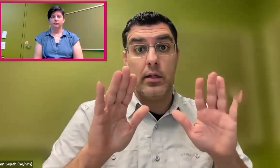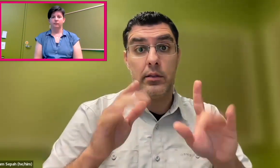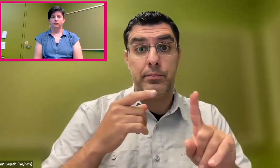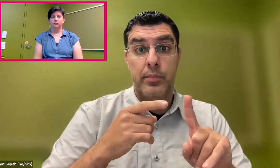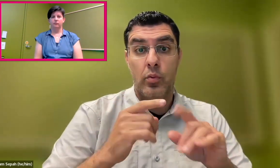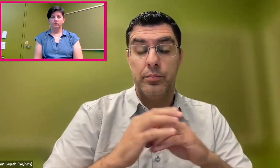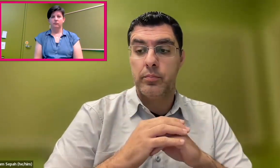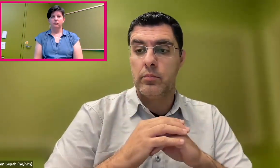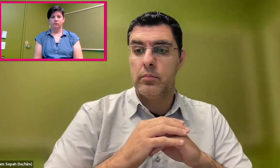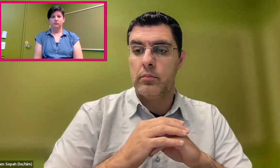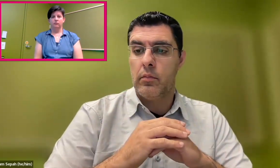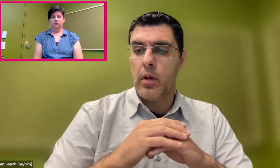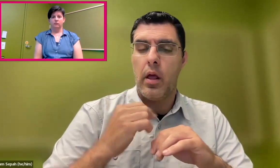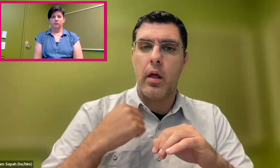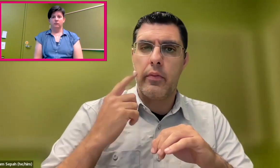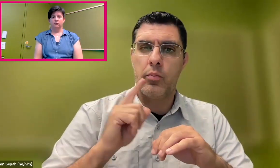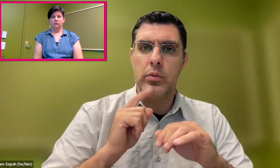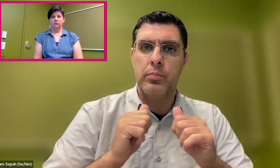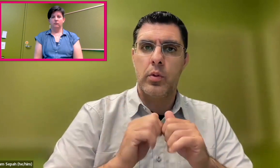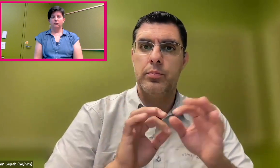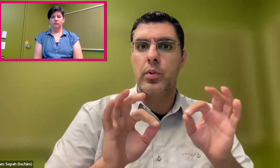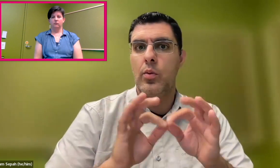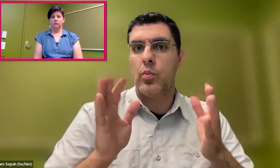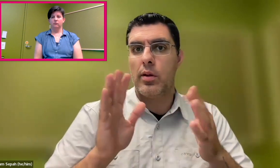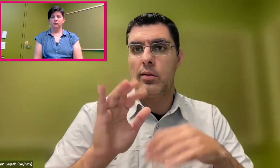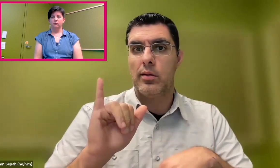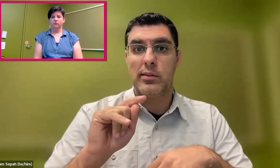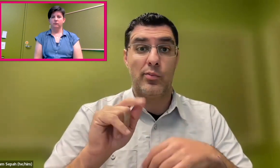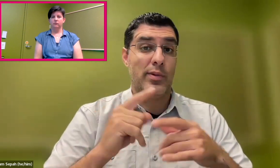that's a great question and a great point.